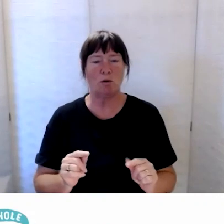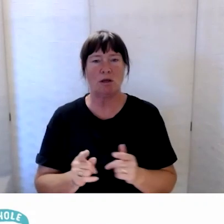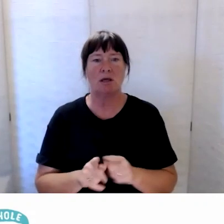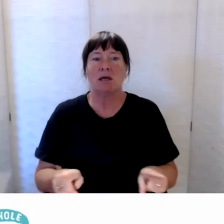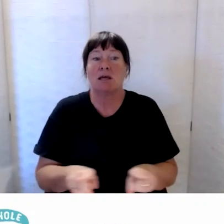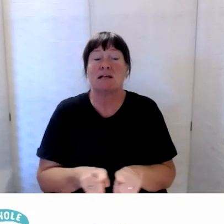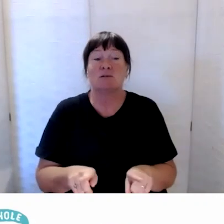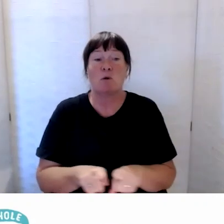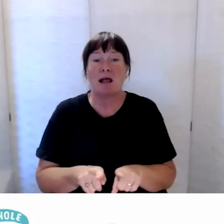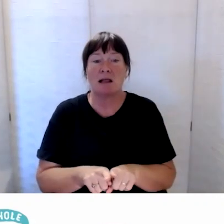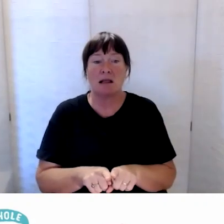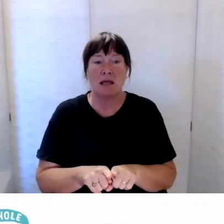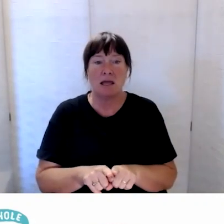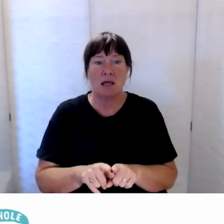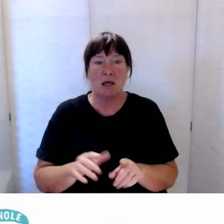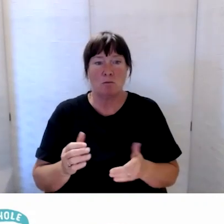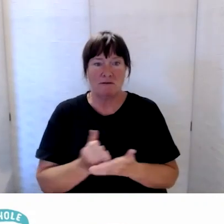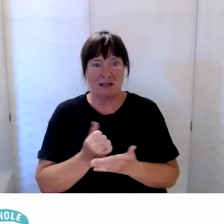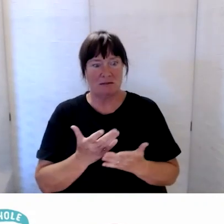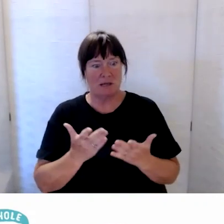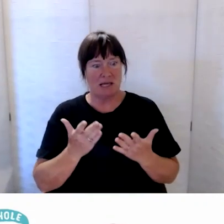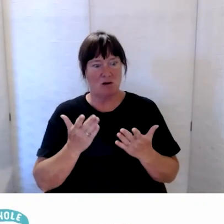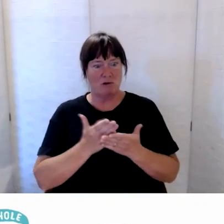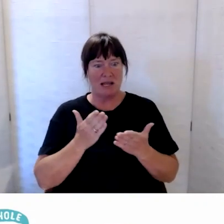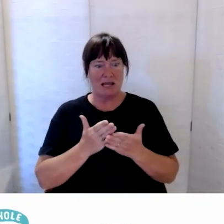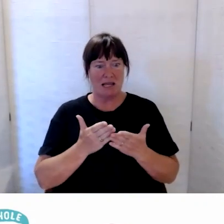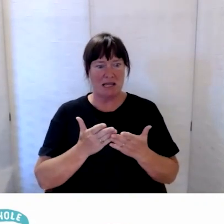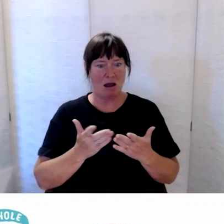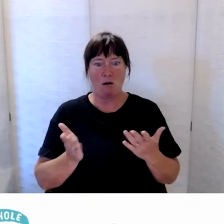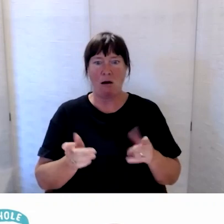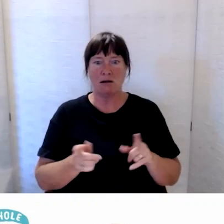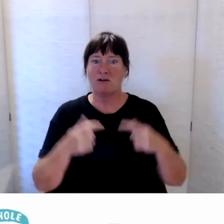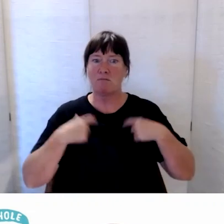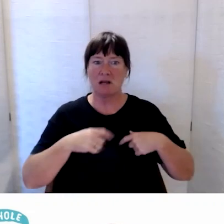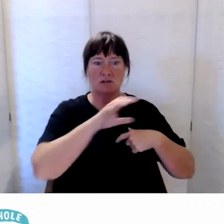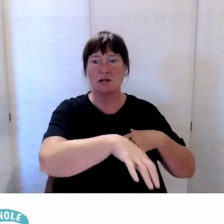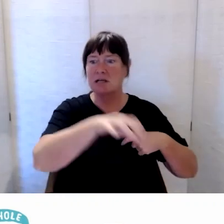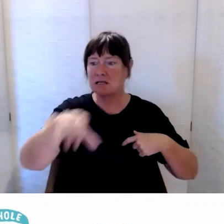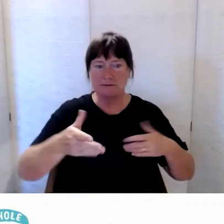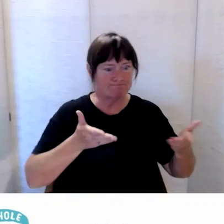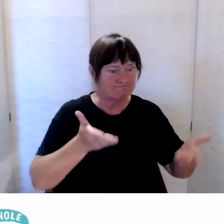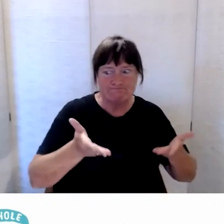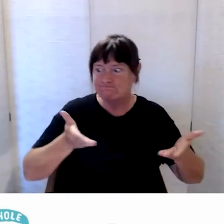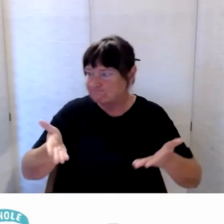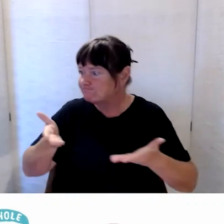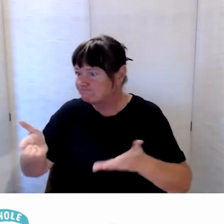really had to get across government quite quickly to ensure that the needs of disabled people across government